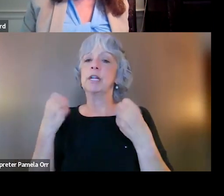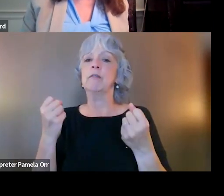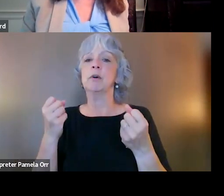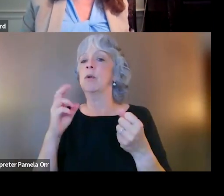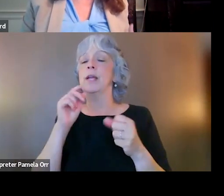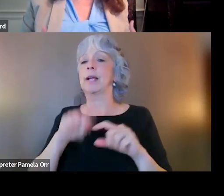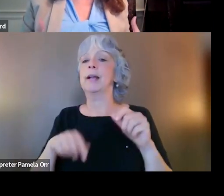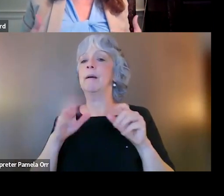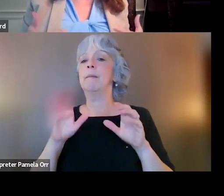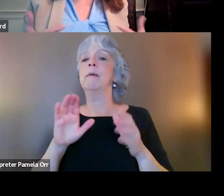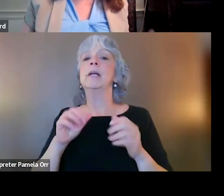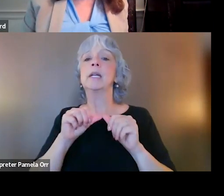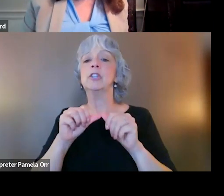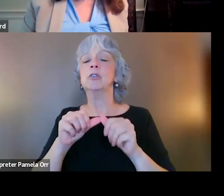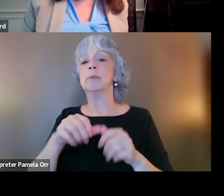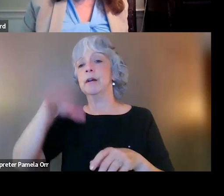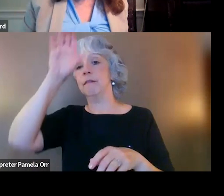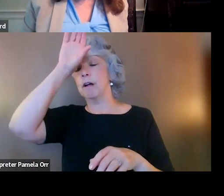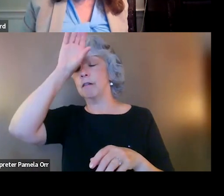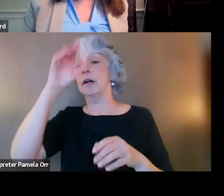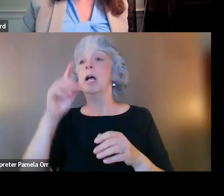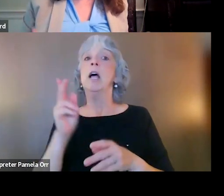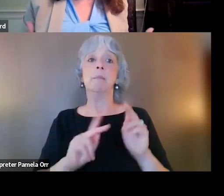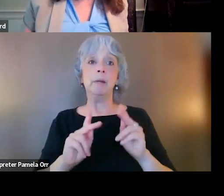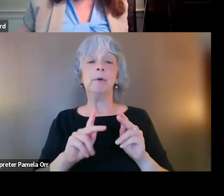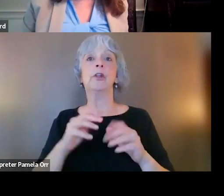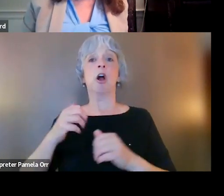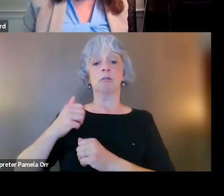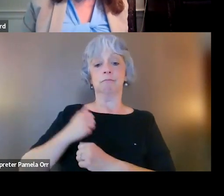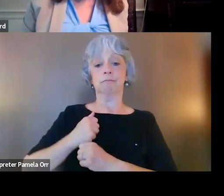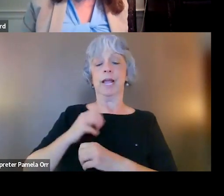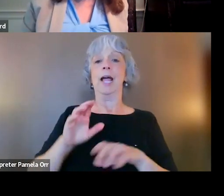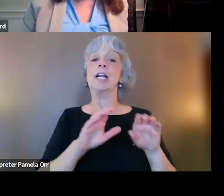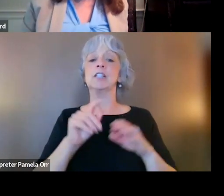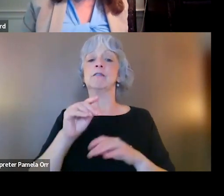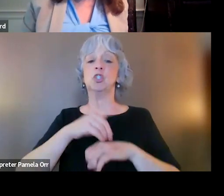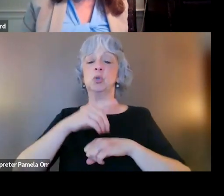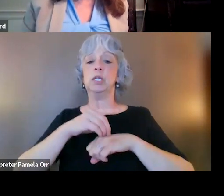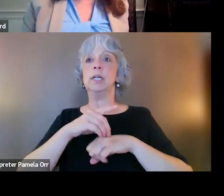There are people who are on active duty for years and years, they have to find a way to manage these symptoms.